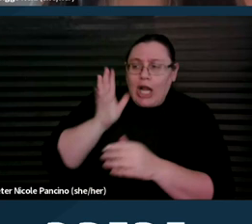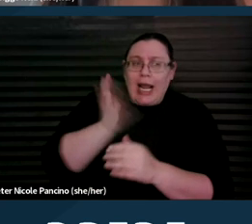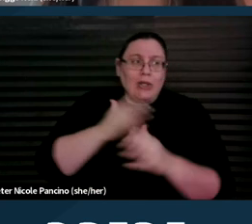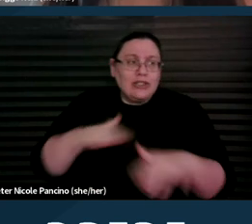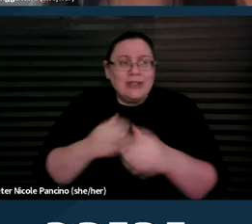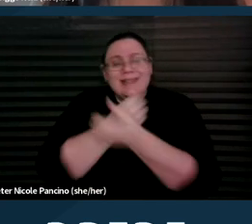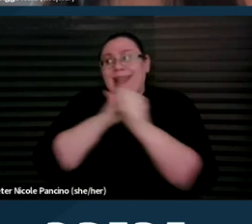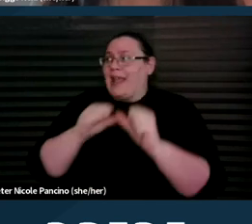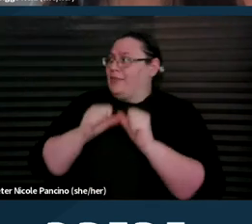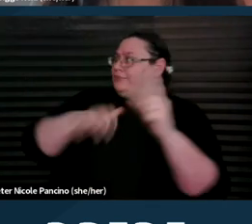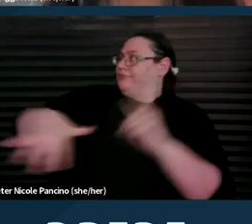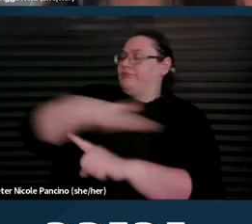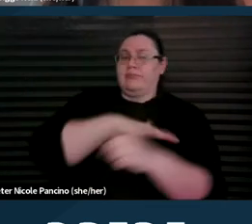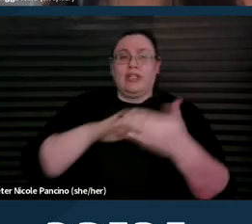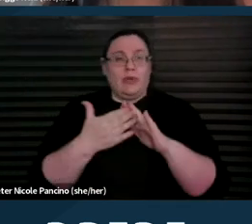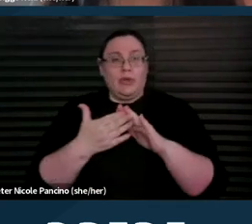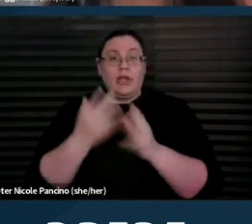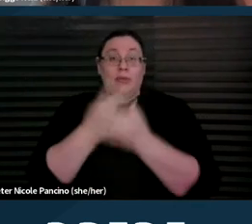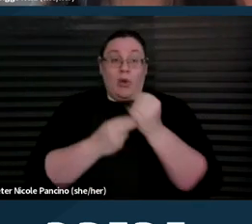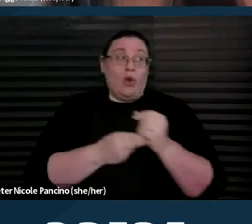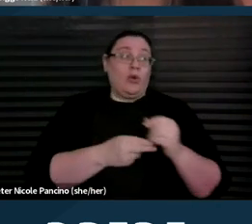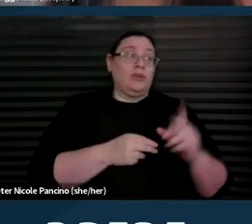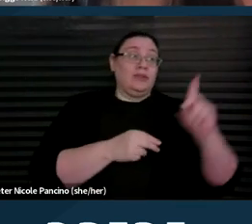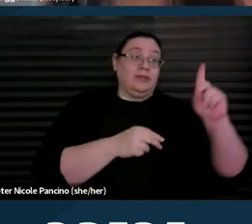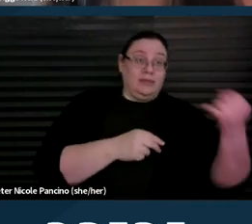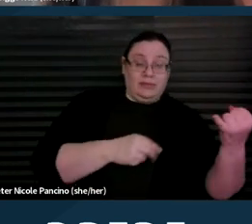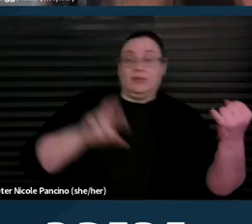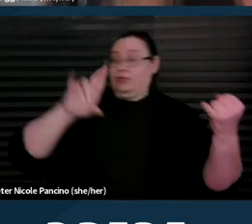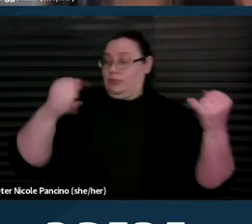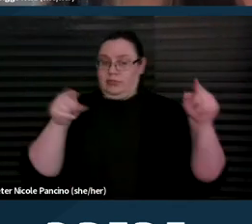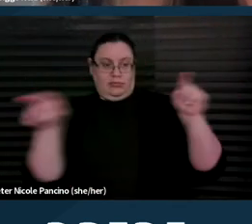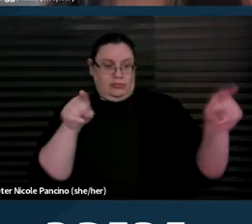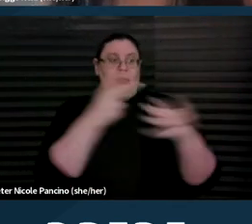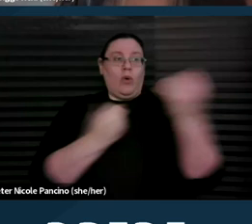Both disability justice and reproductive justice share the themes of intersectionality,